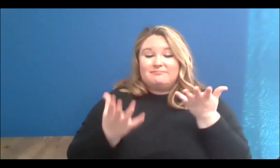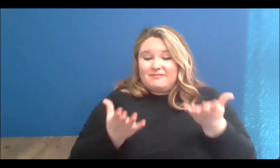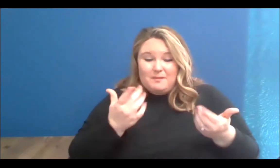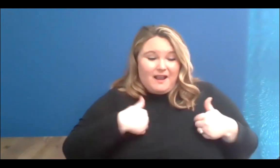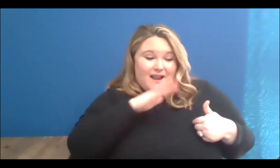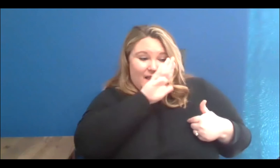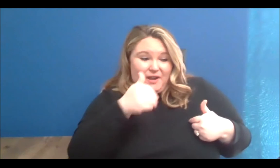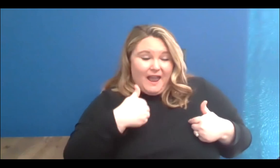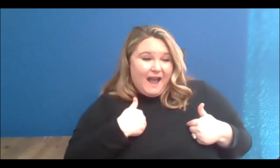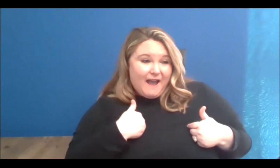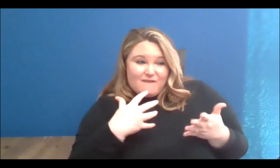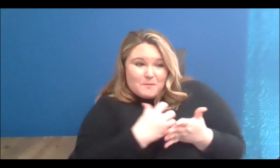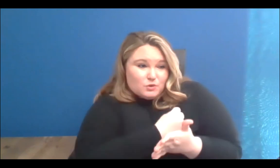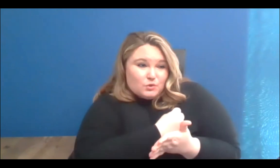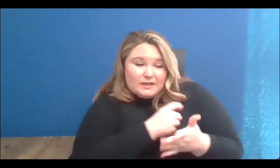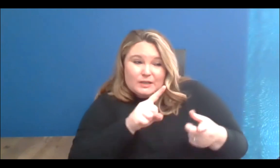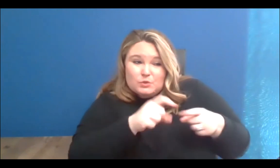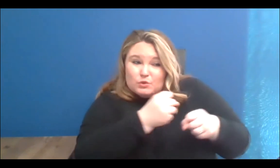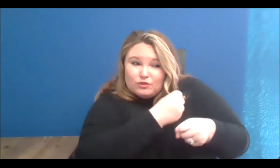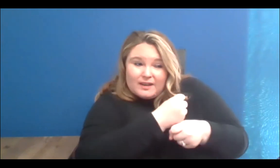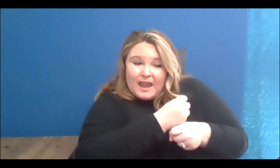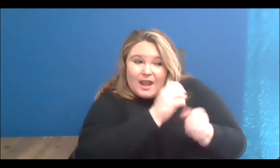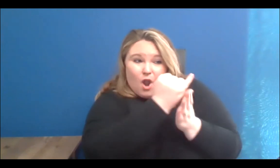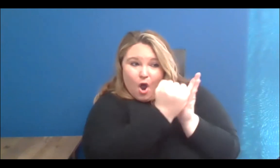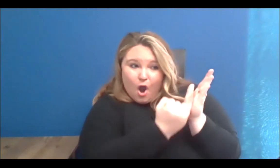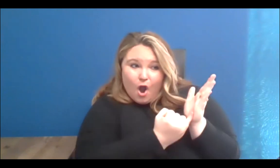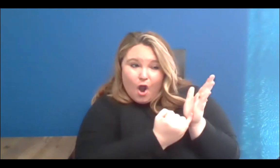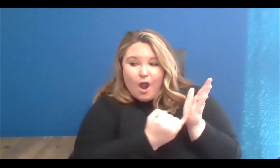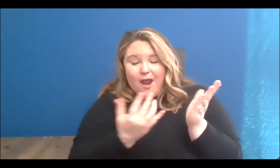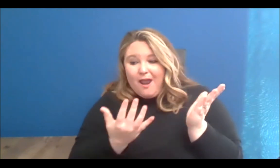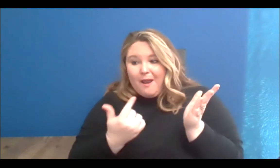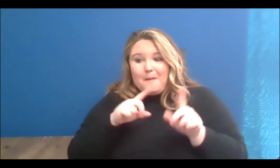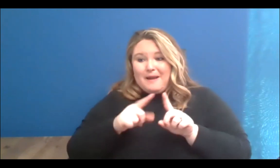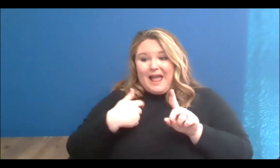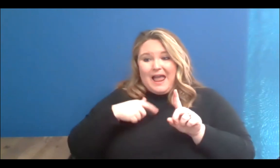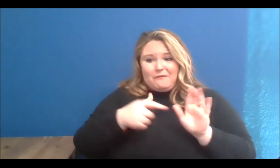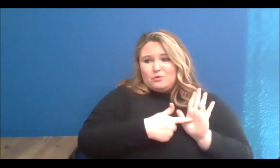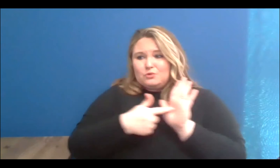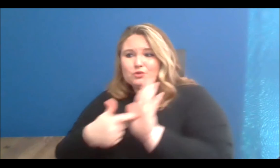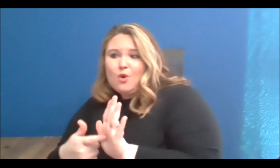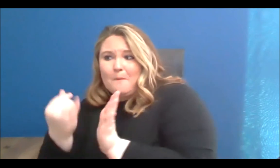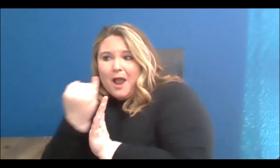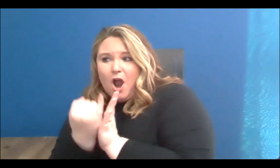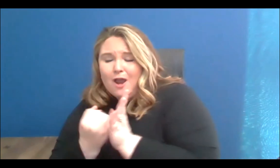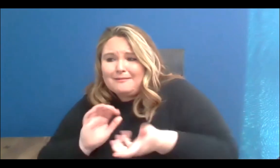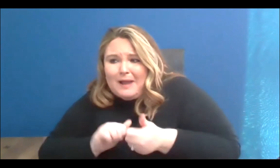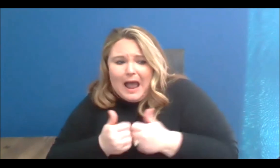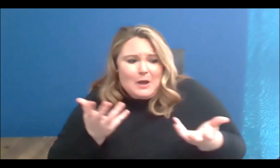create the work, and if you don't have the work you can't apply for these opportunities, and that was a huge barrier so I really wanted the artists